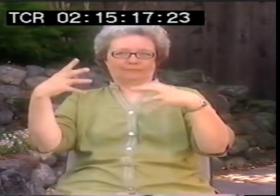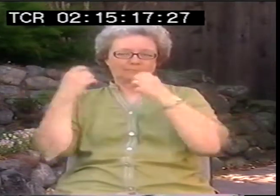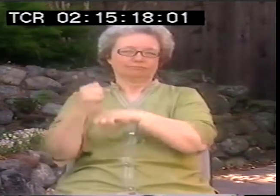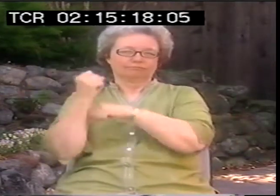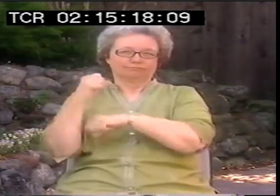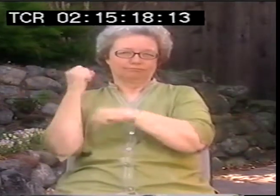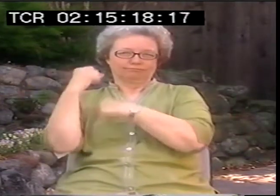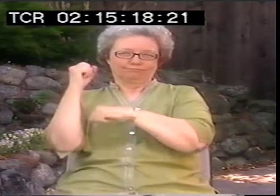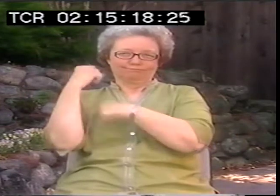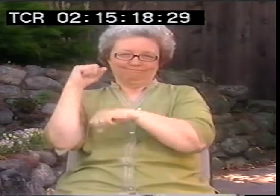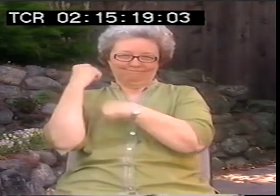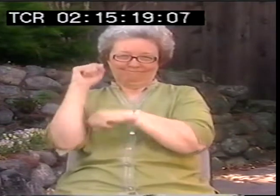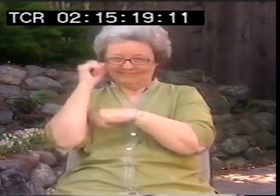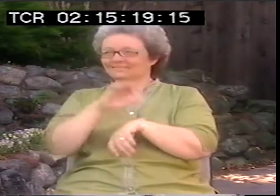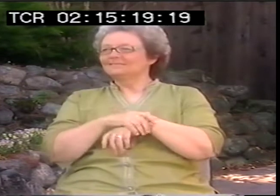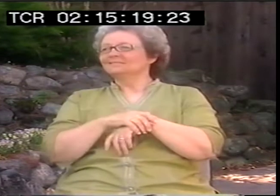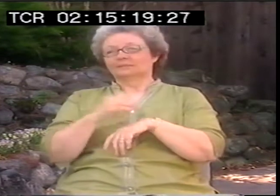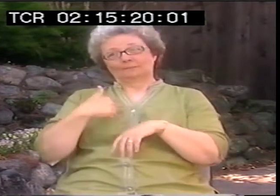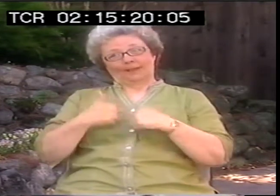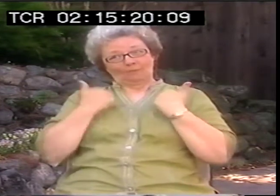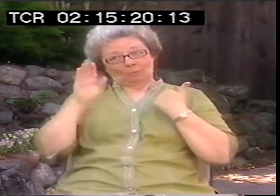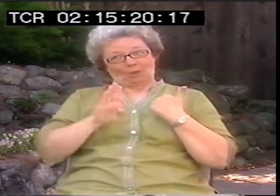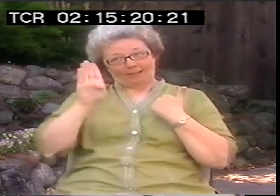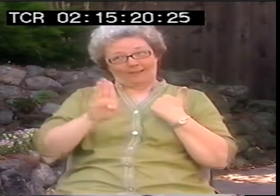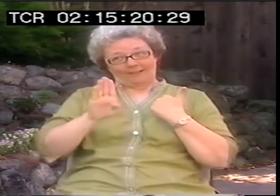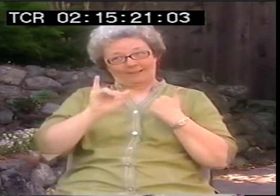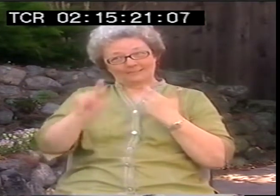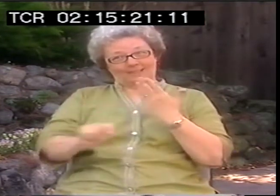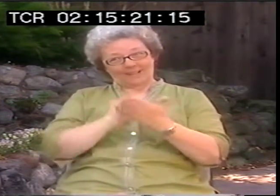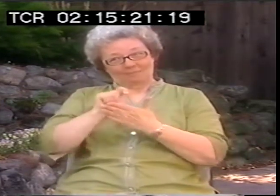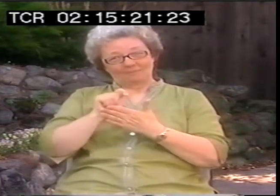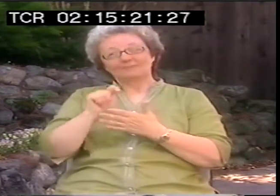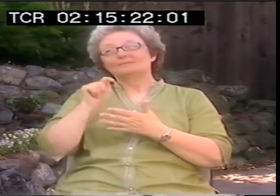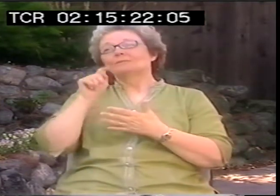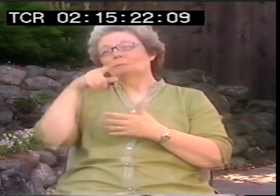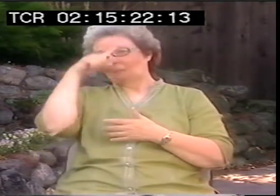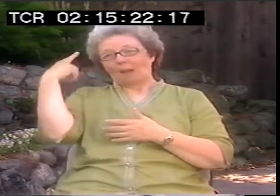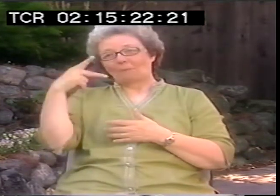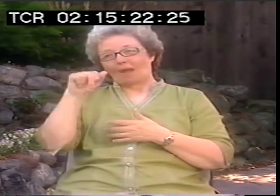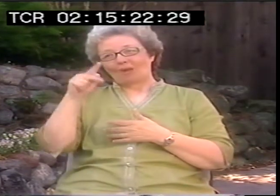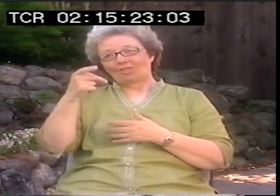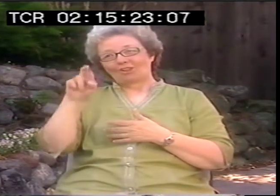until the protests occurred, which affected their change. Now I lived in Berkeley at that time